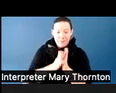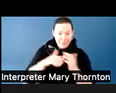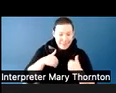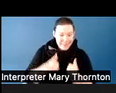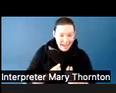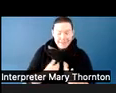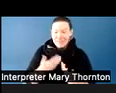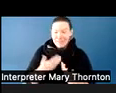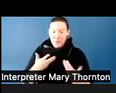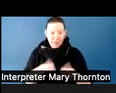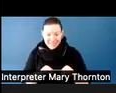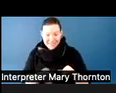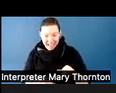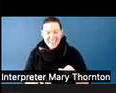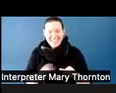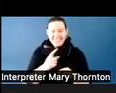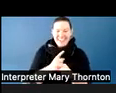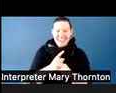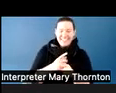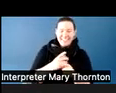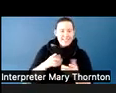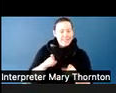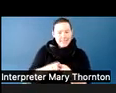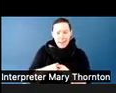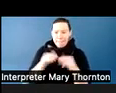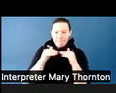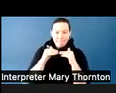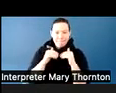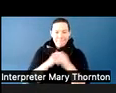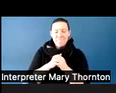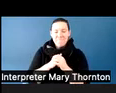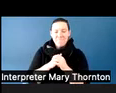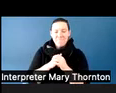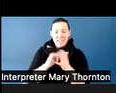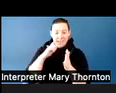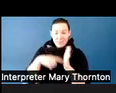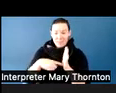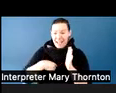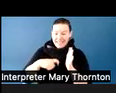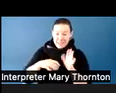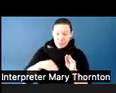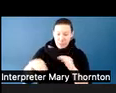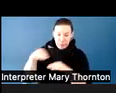the need to move. Or with the fluorescent lights-- that's why we see a lot of people wearing glasses.